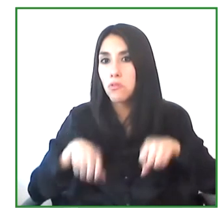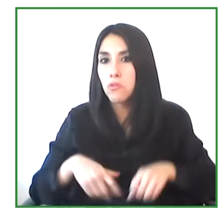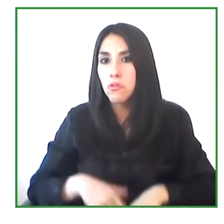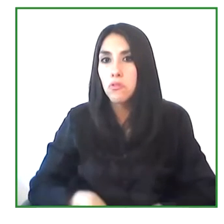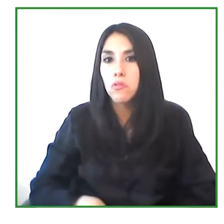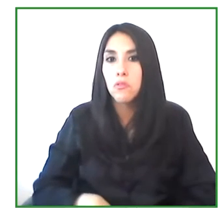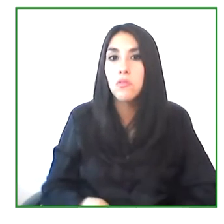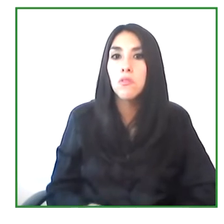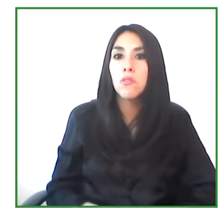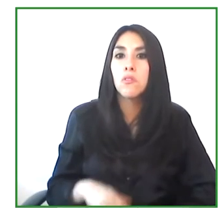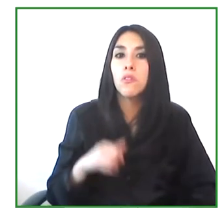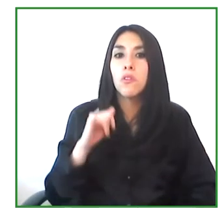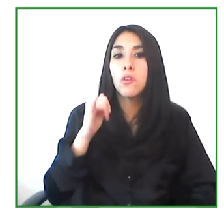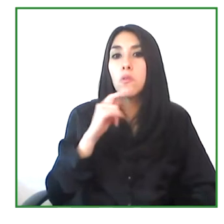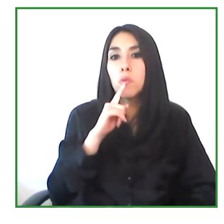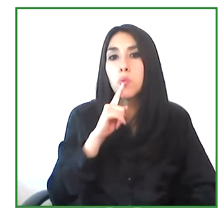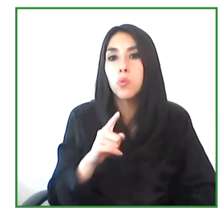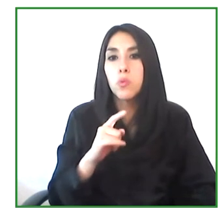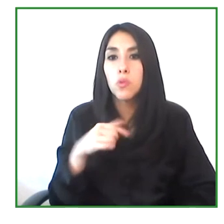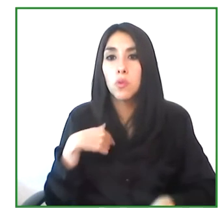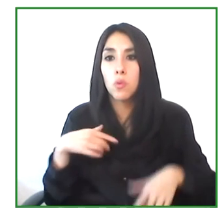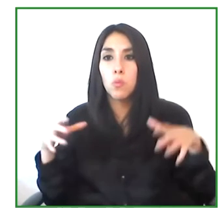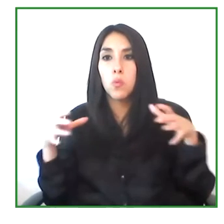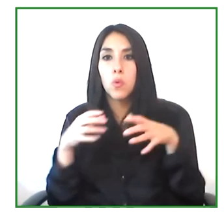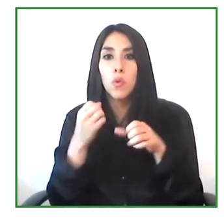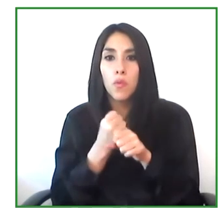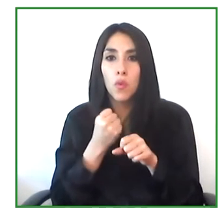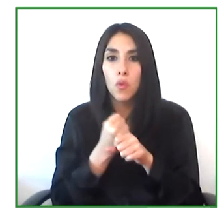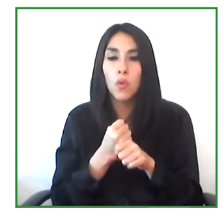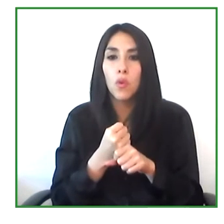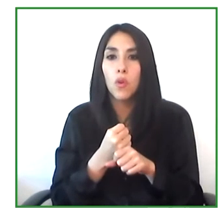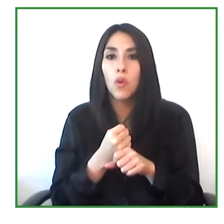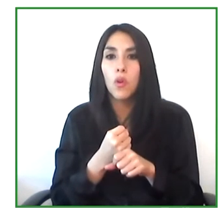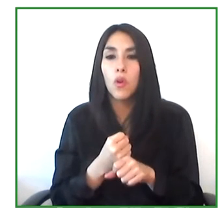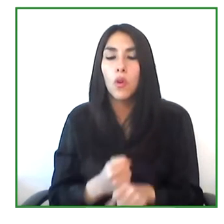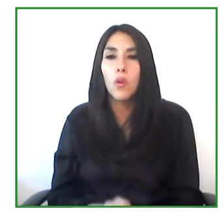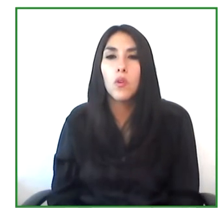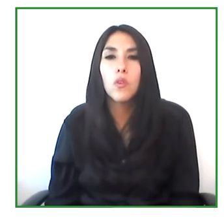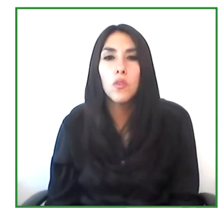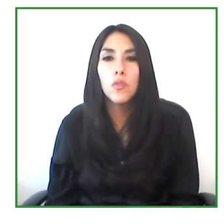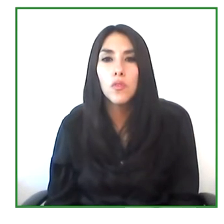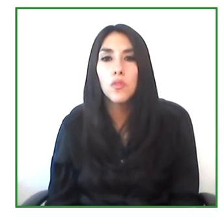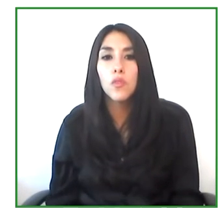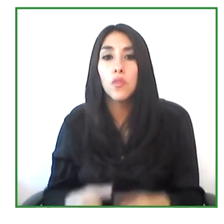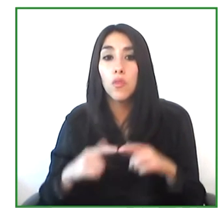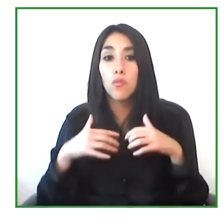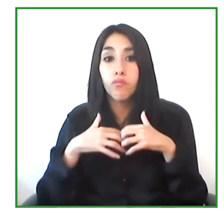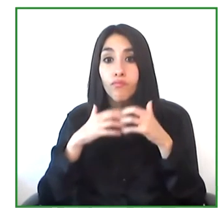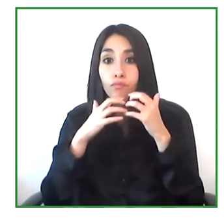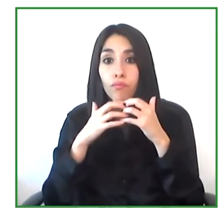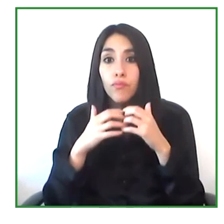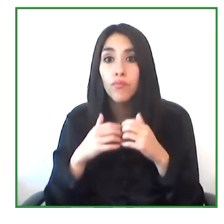I'd also like to say that the team that we've worked with as they mature and they build confidence, I think there are